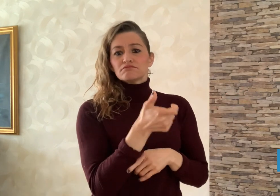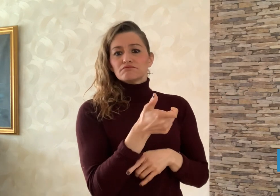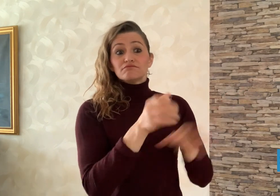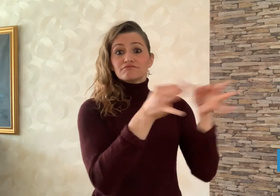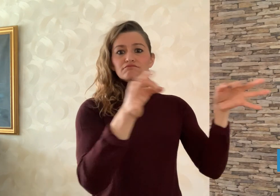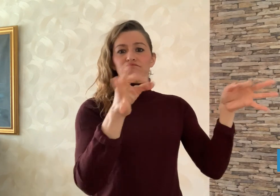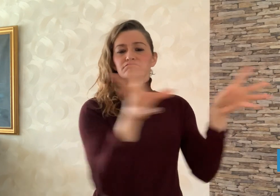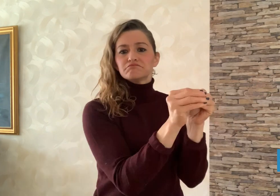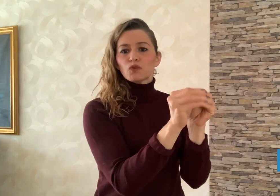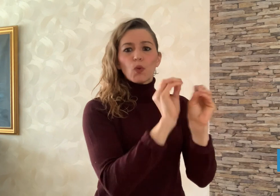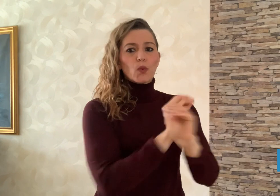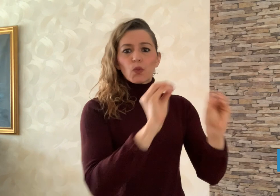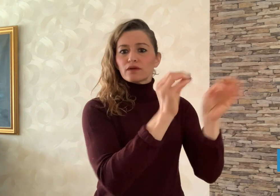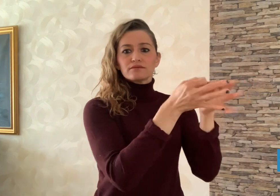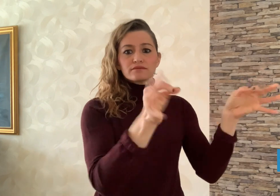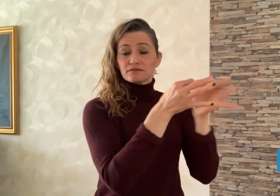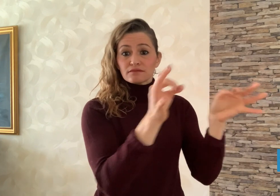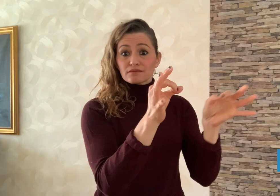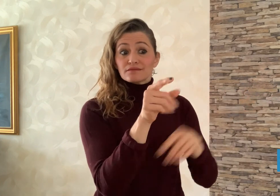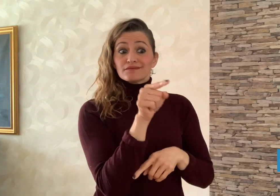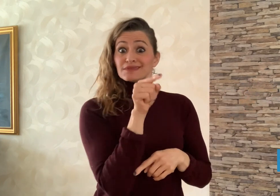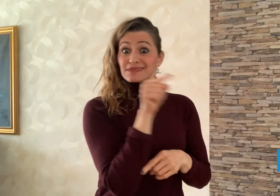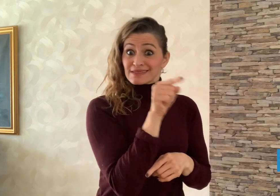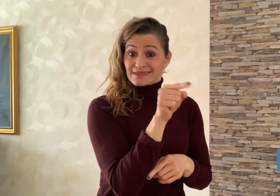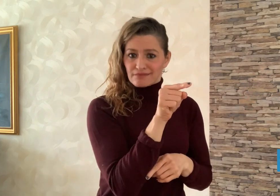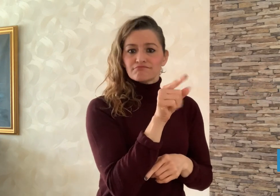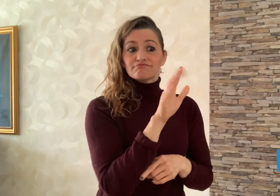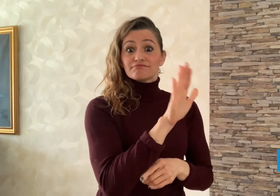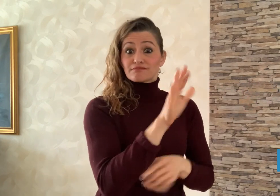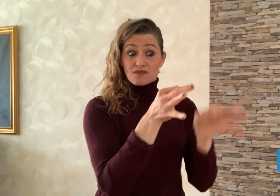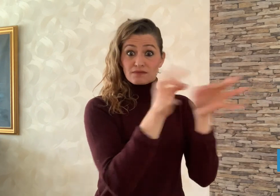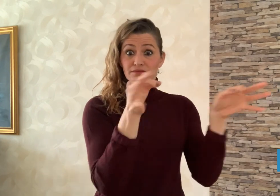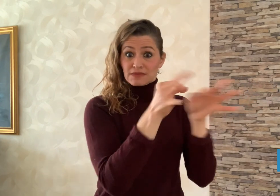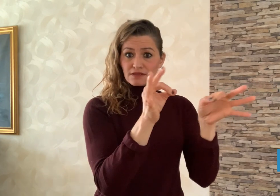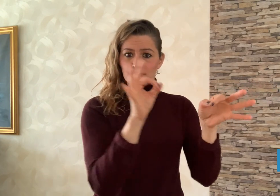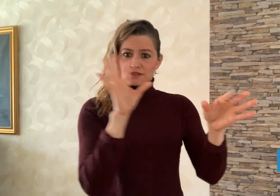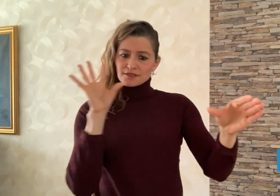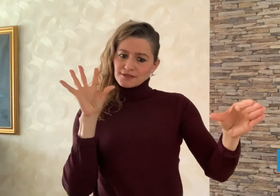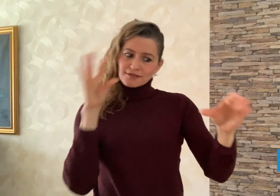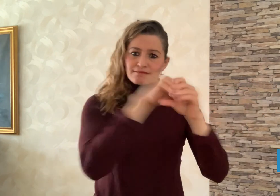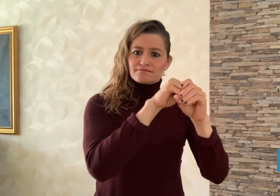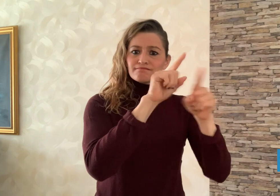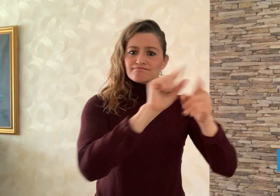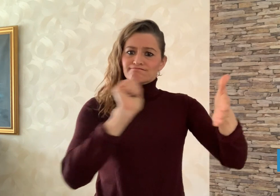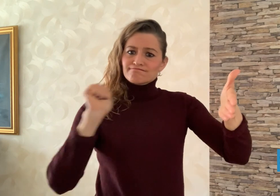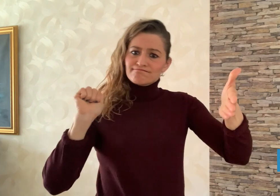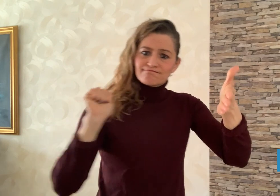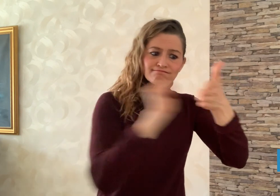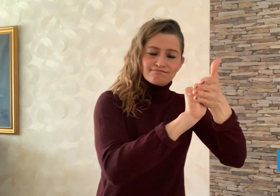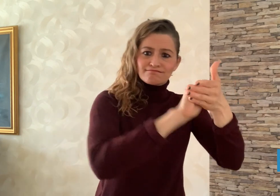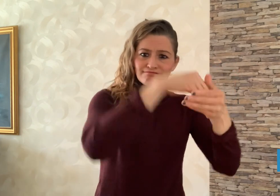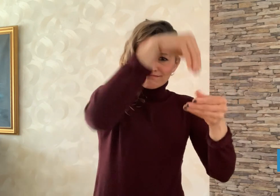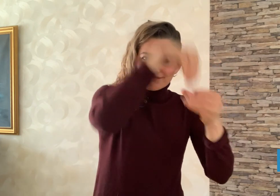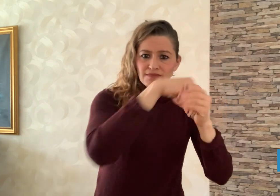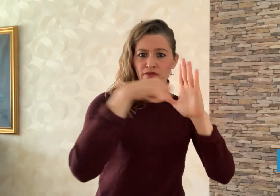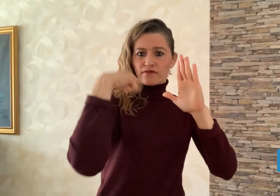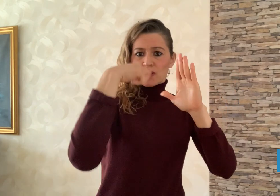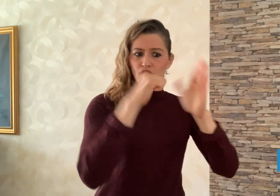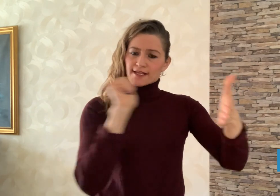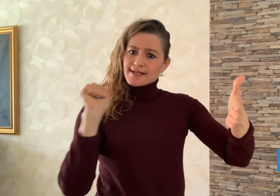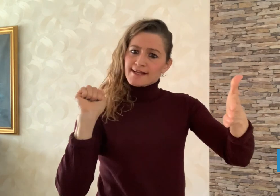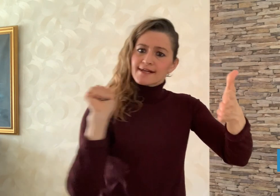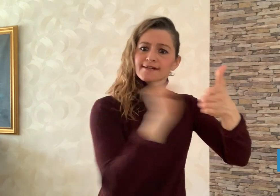on or off, or are permanently embedded in the video and